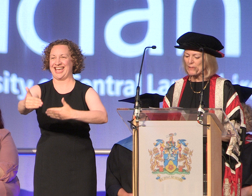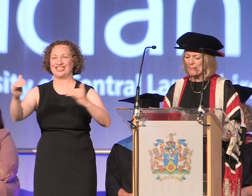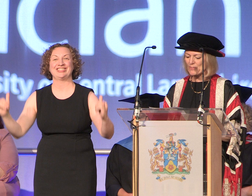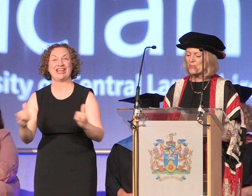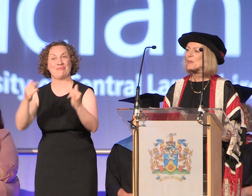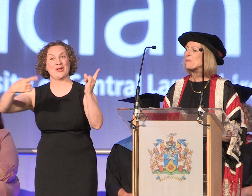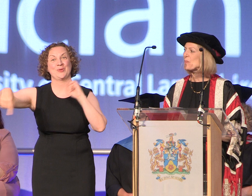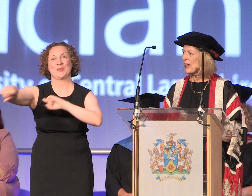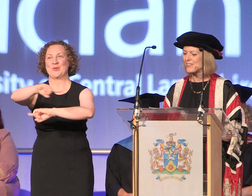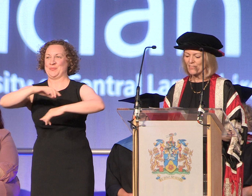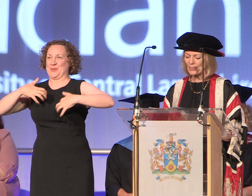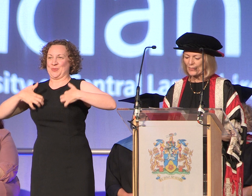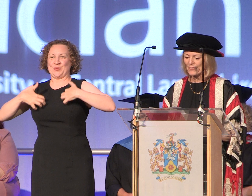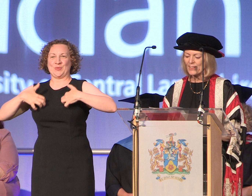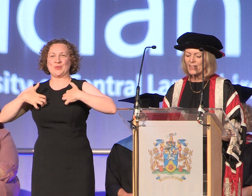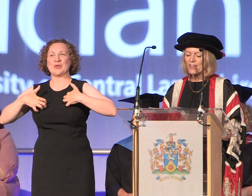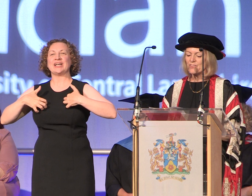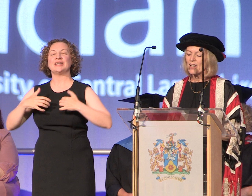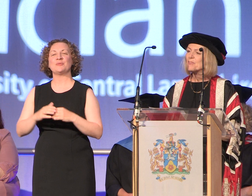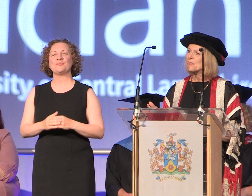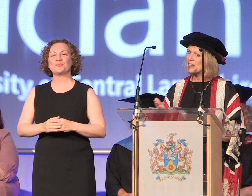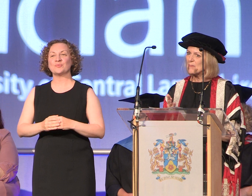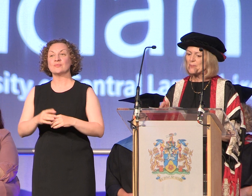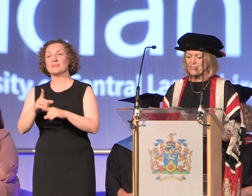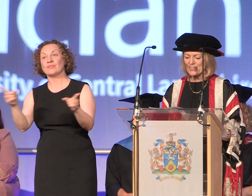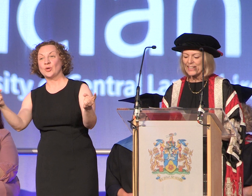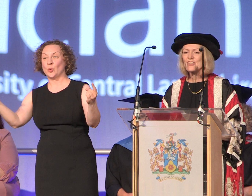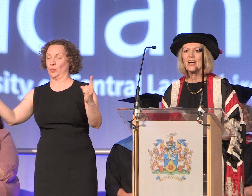the moment we've all been waiting for the time for you to come up on stage and